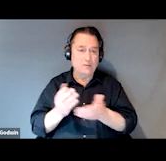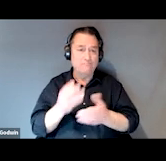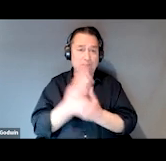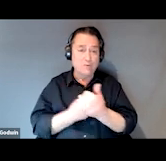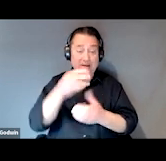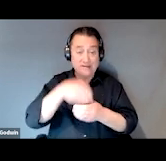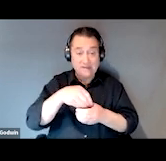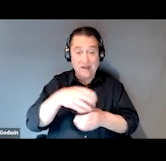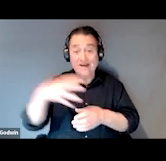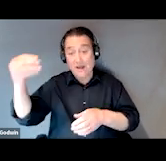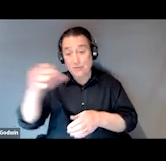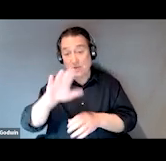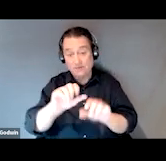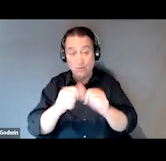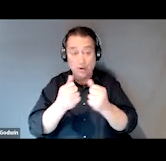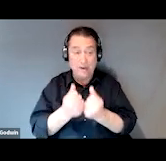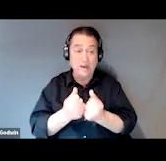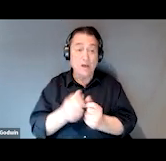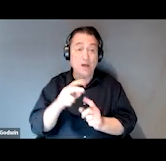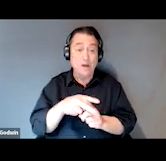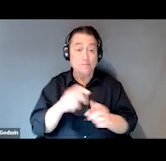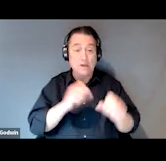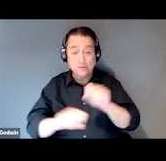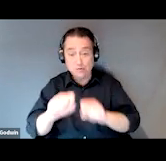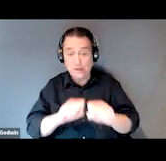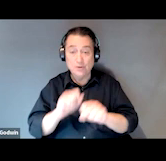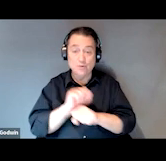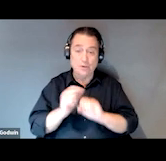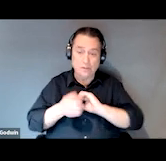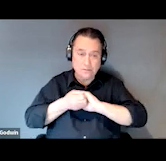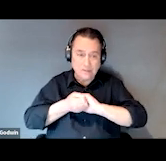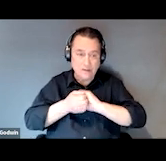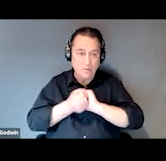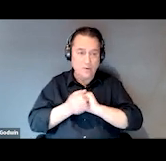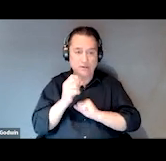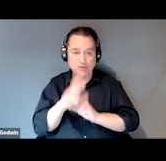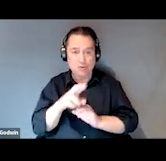be able to apply strategies to working collaboratively with SOAR applicants and their treating sources